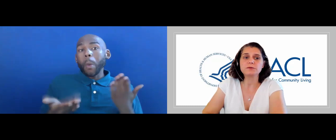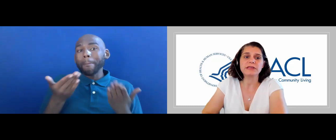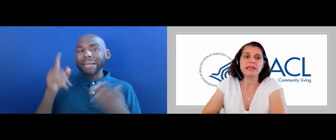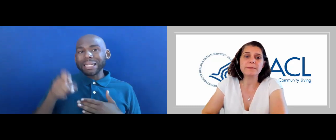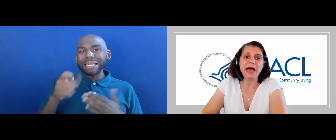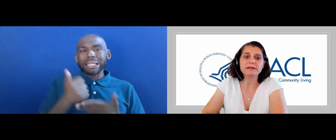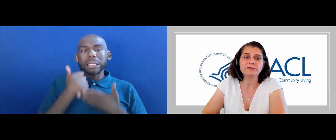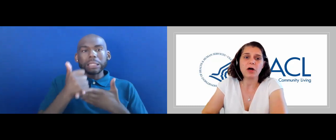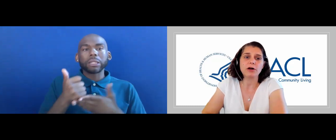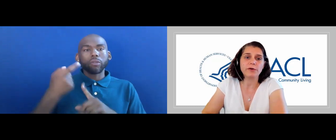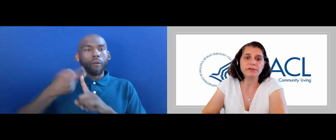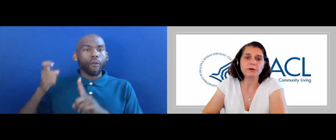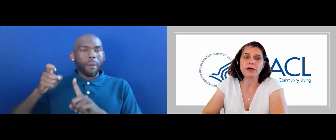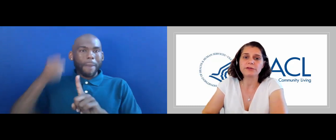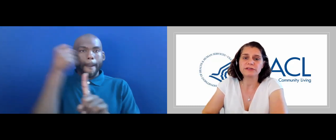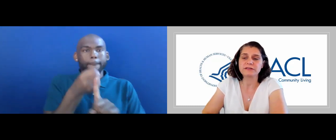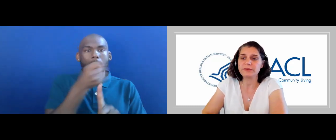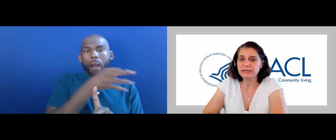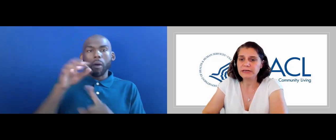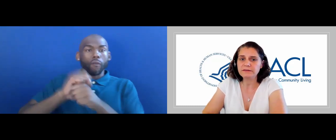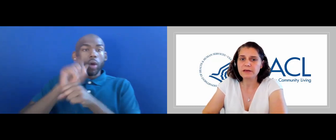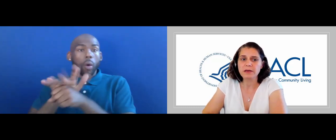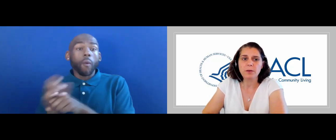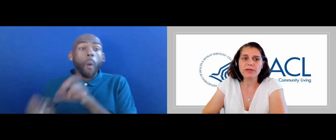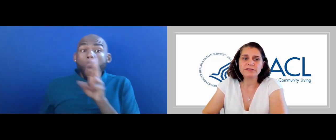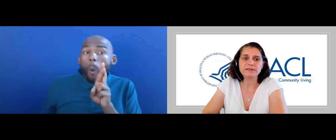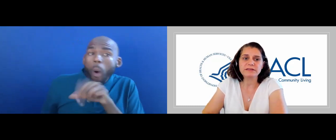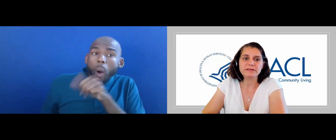THE IMPACT OF LONG COVID OR OTHER DISABILITIES WHETHER IT IS